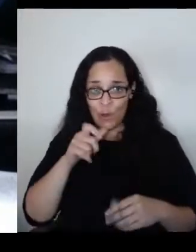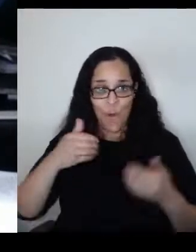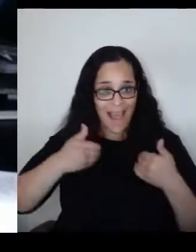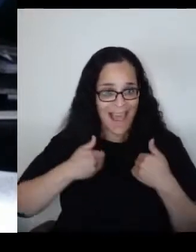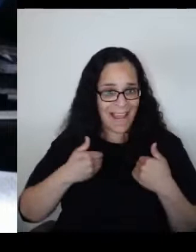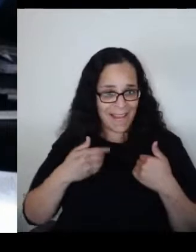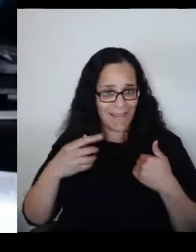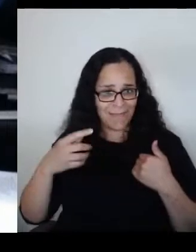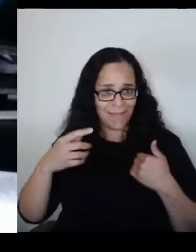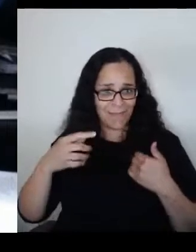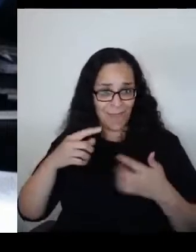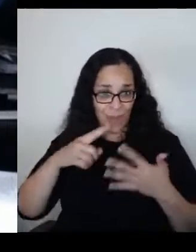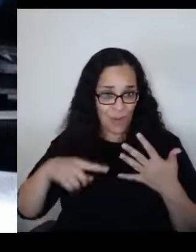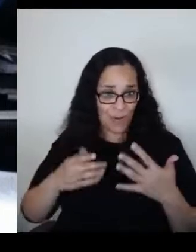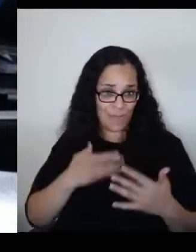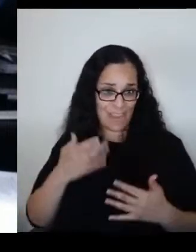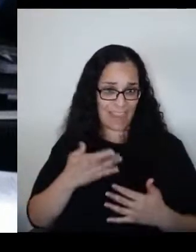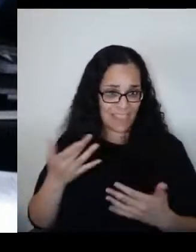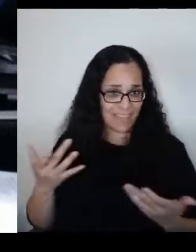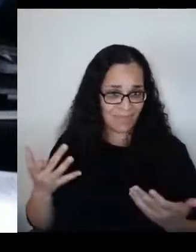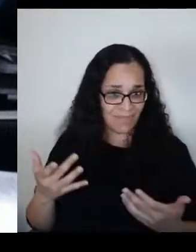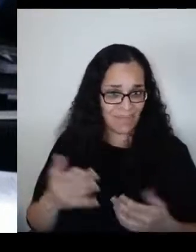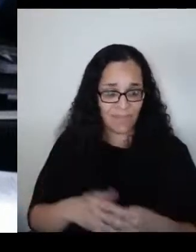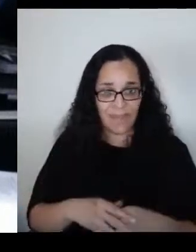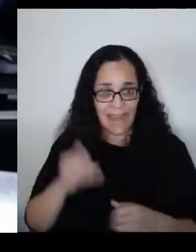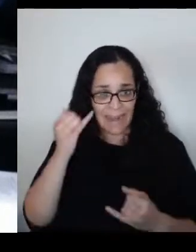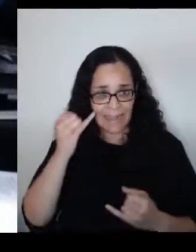and find some common ground.